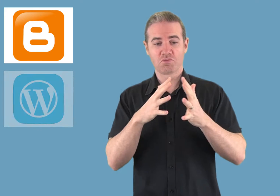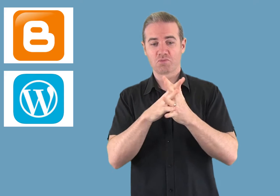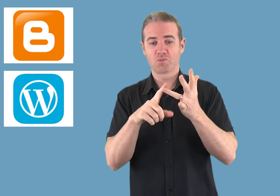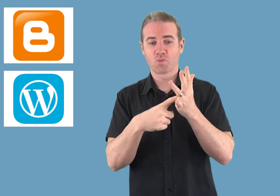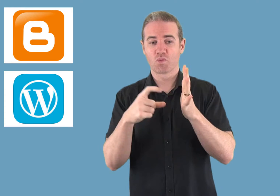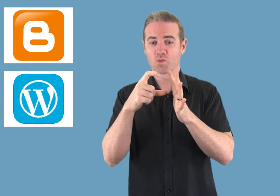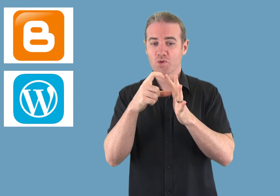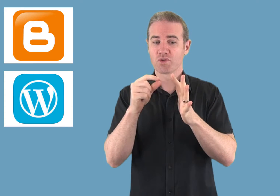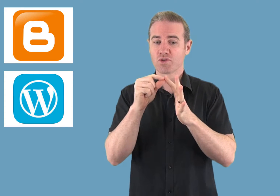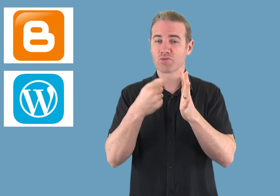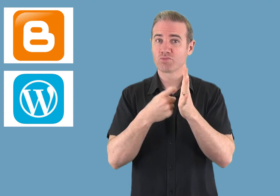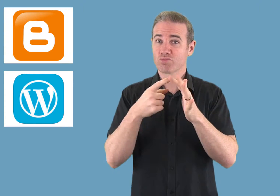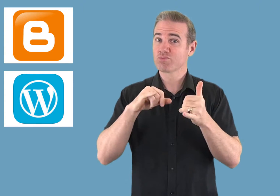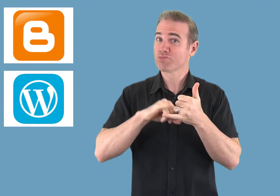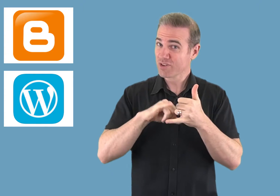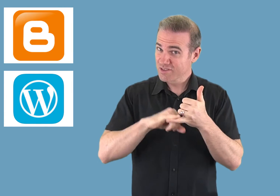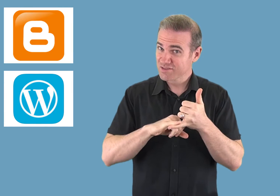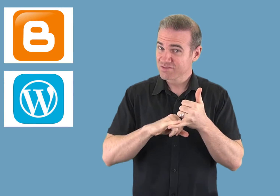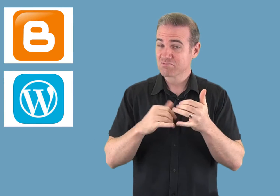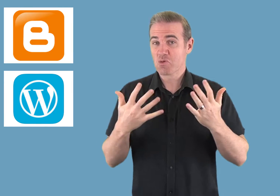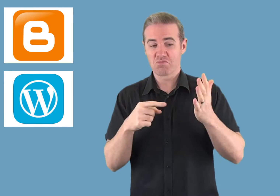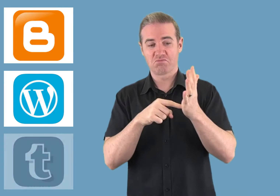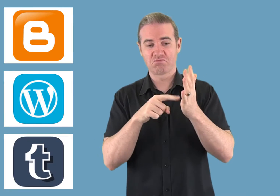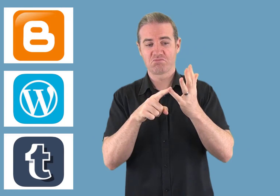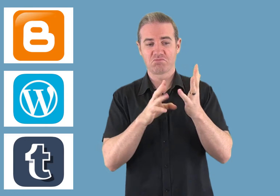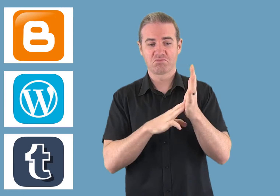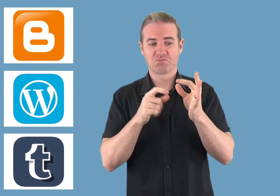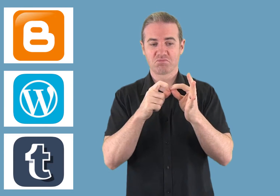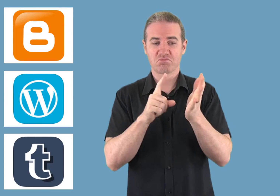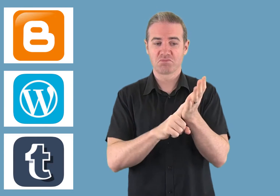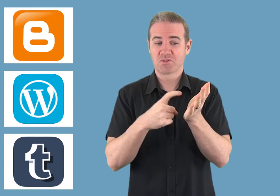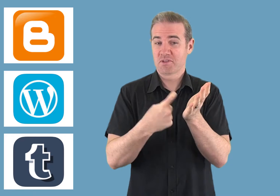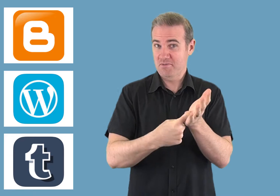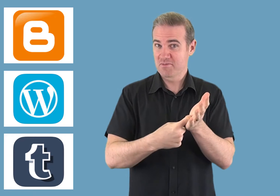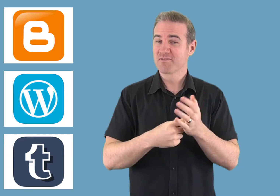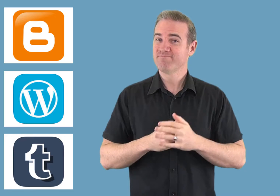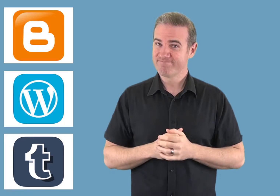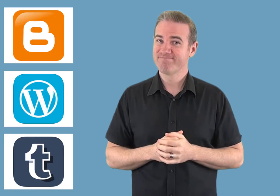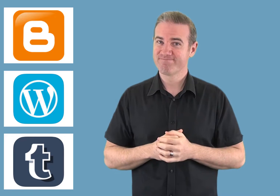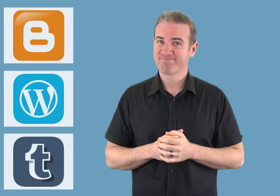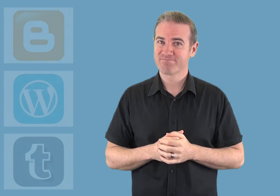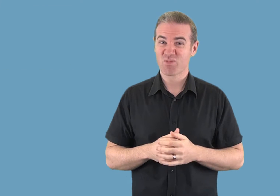Blogger, WordPress or Tumblr.